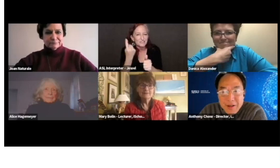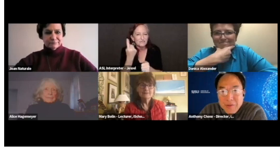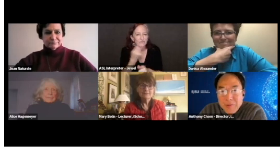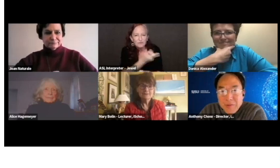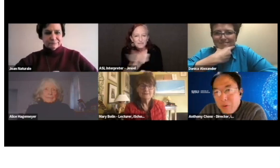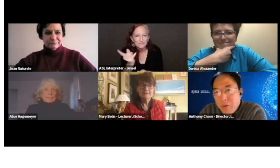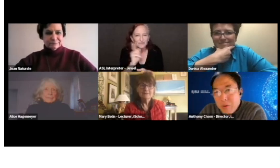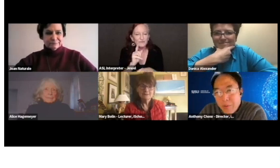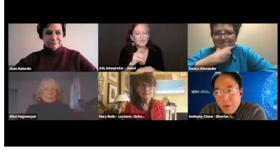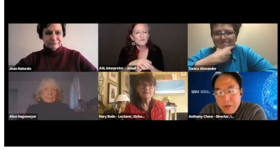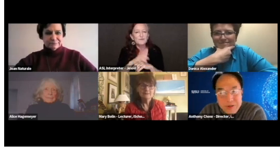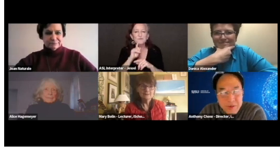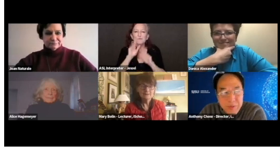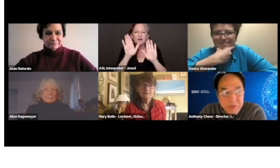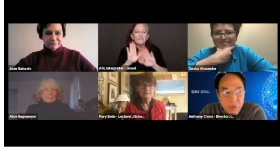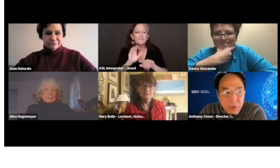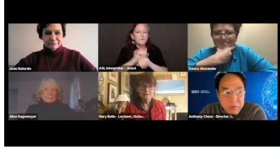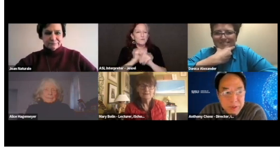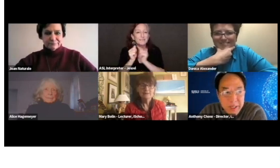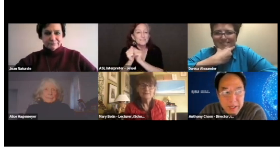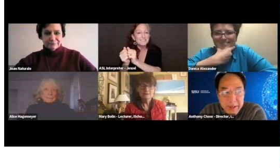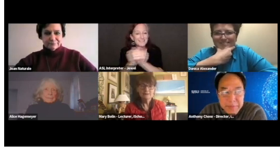of wonderful collaborations have been formed today.